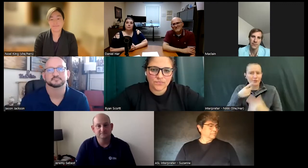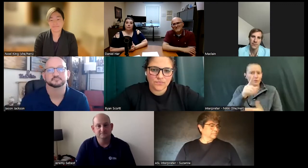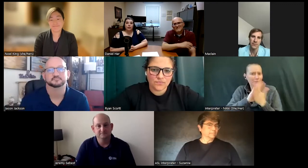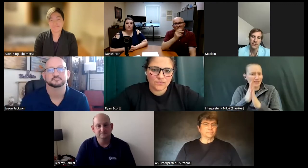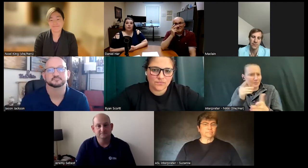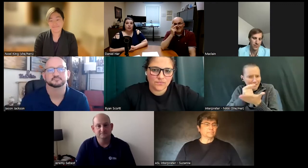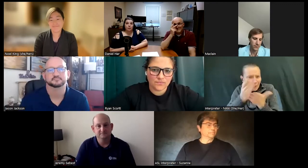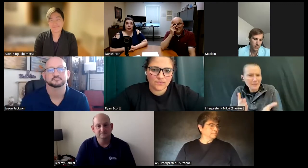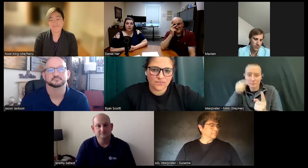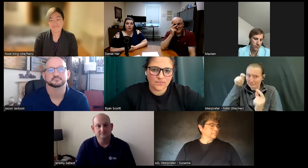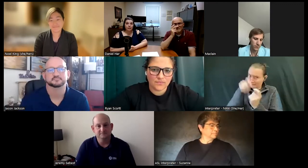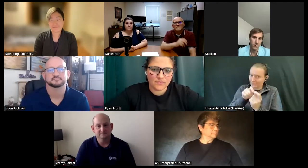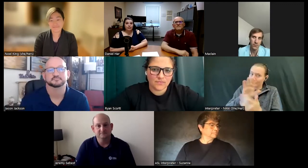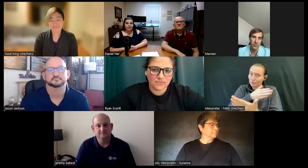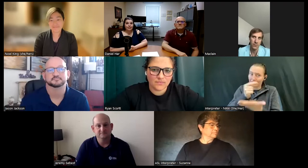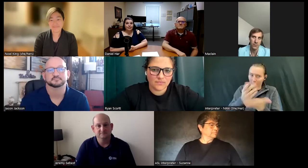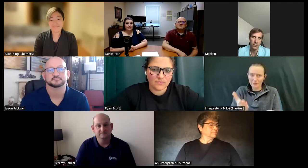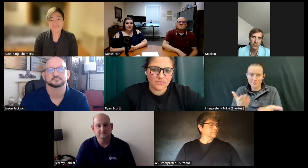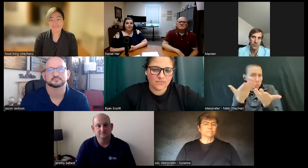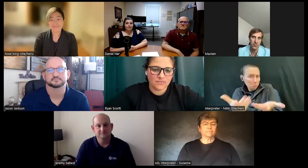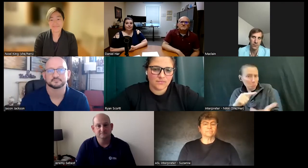specifically a music therapist?